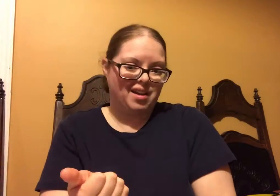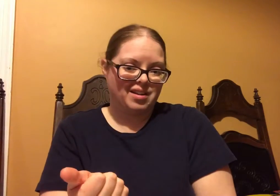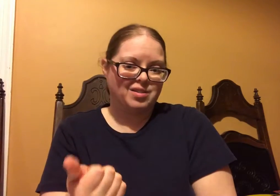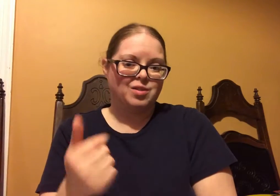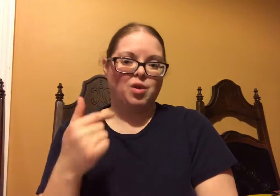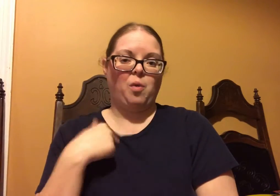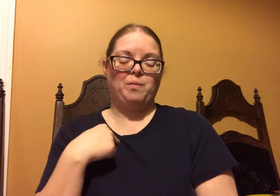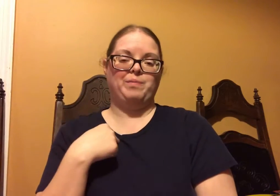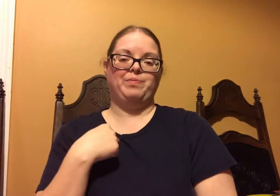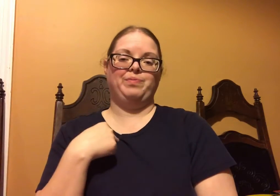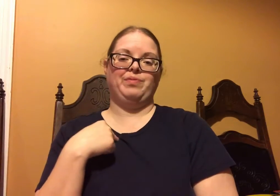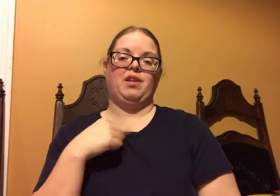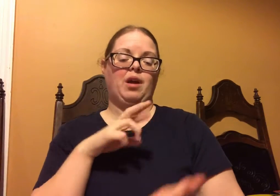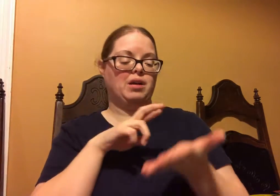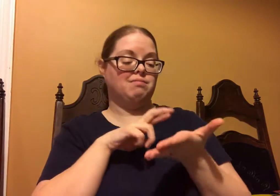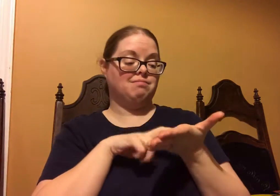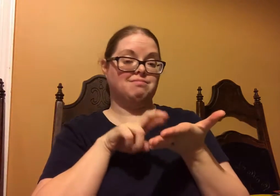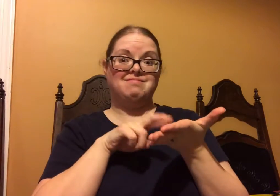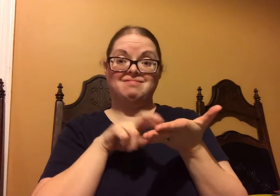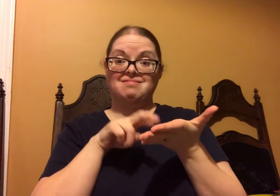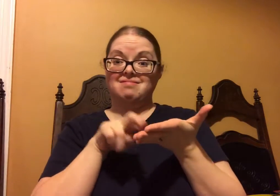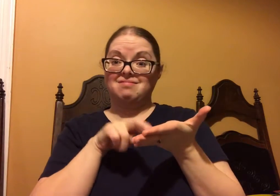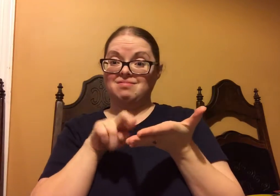But I wasn't getting any answers.